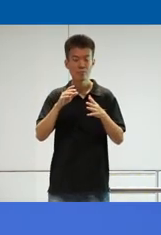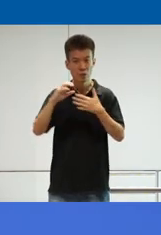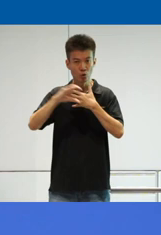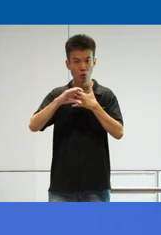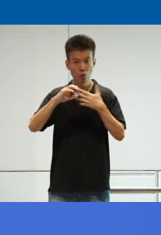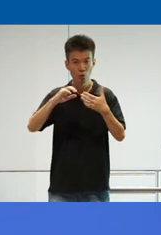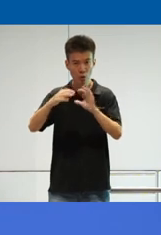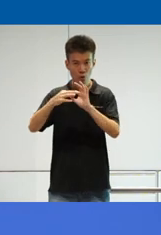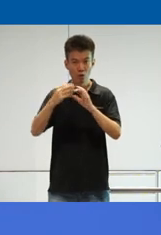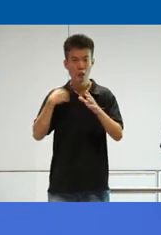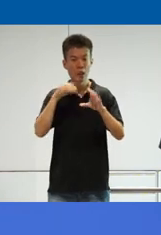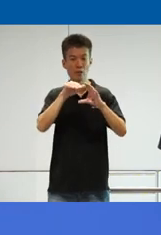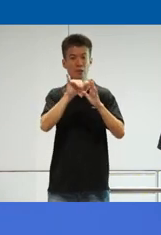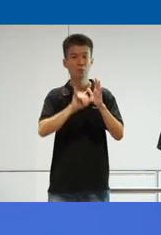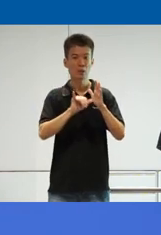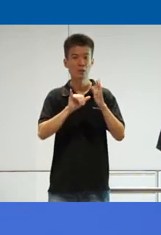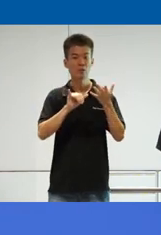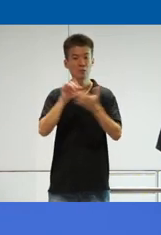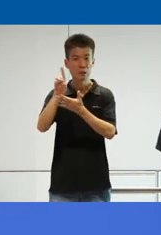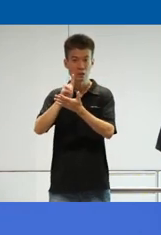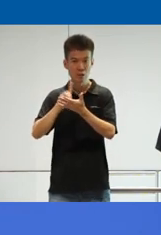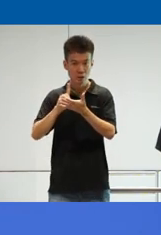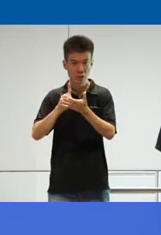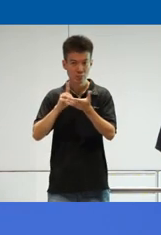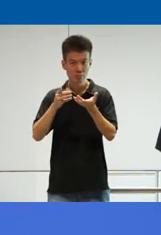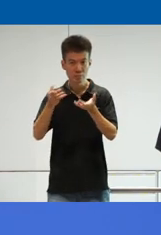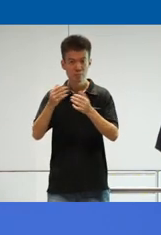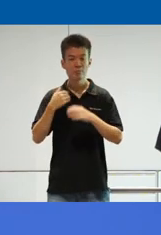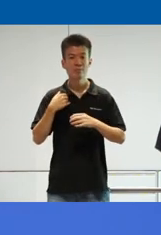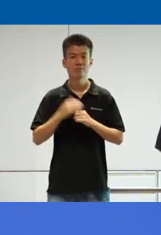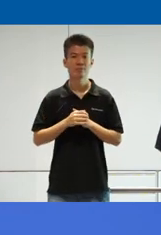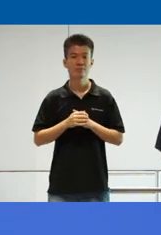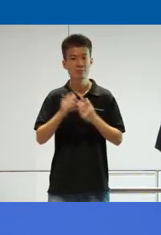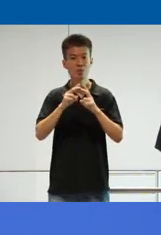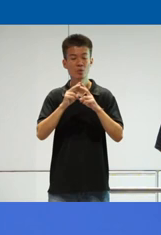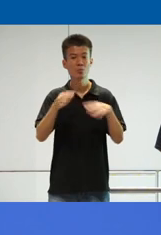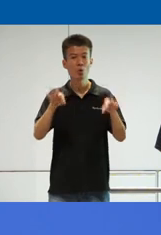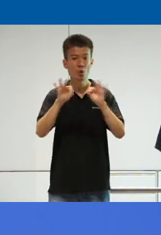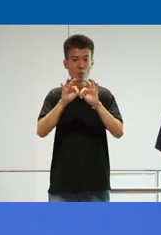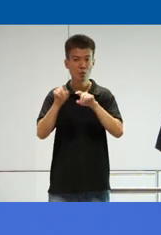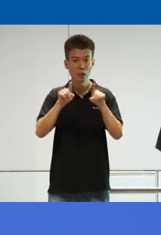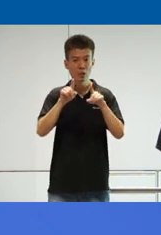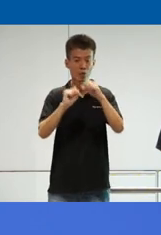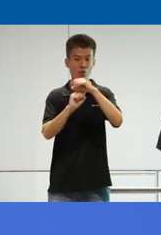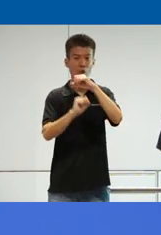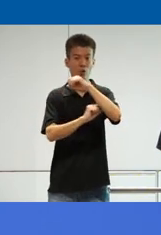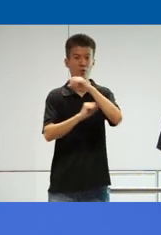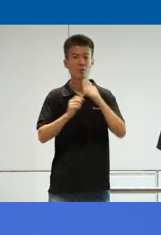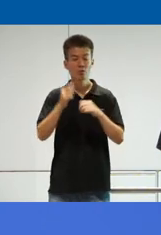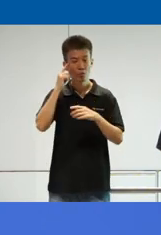do have accessibility design in place uh is is very important as the foundation for inclusivity